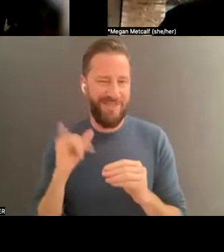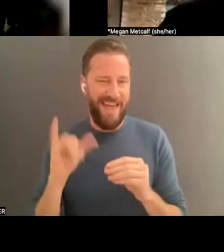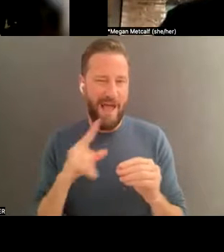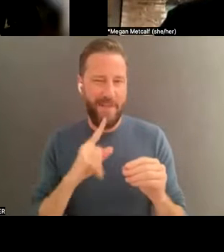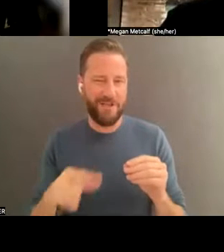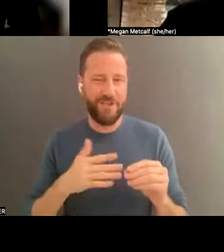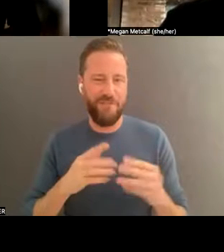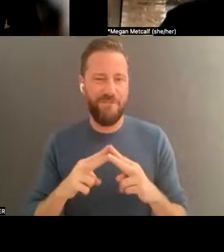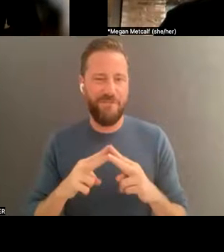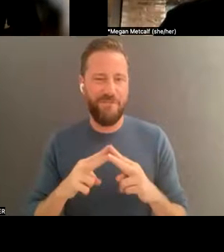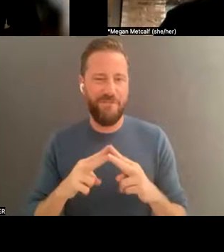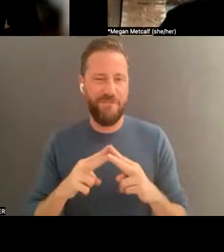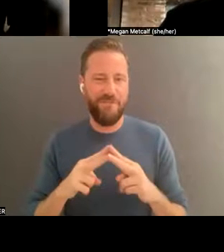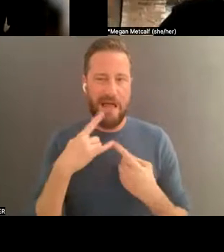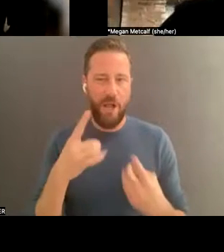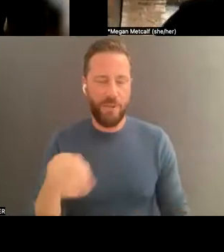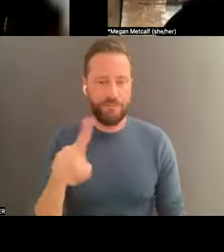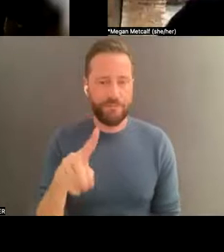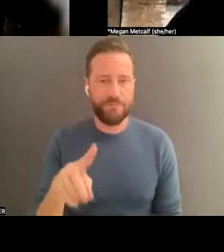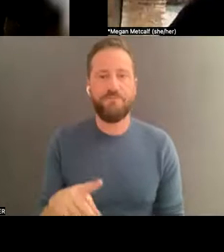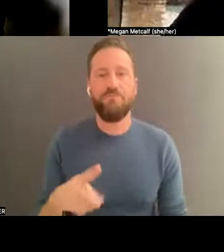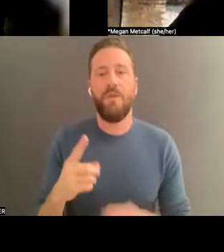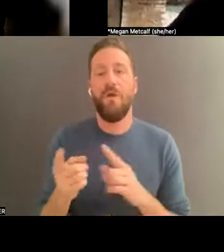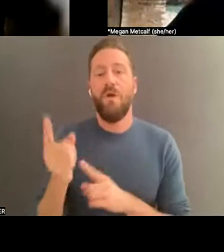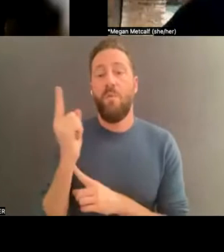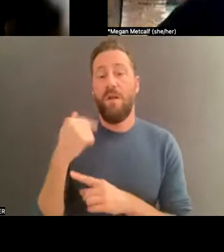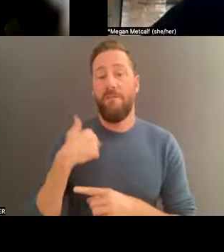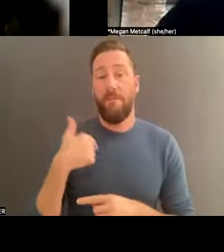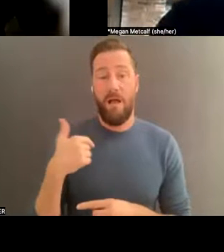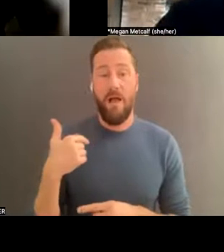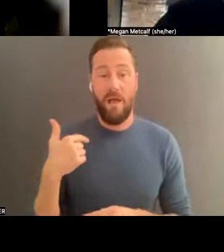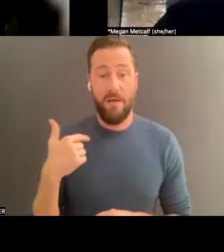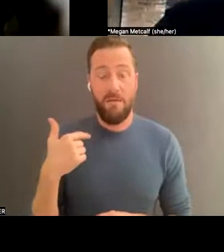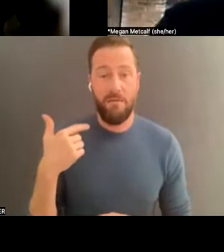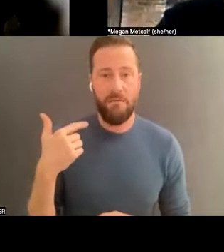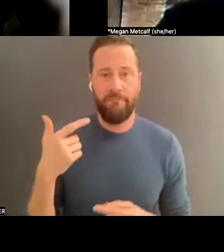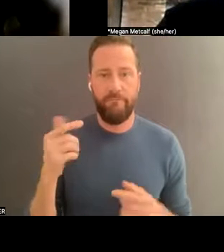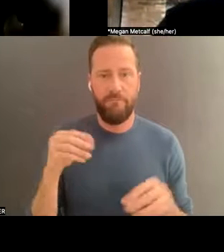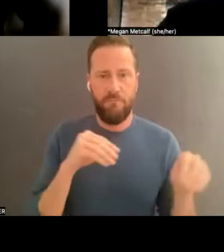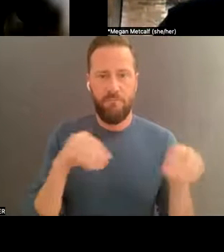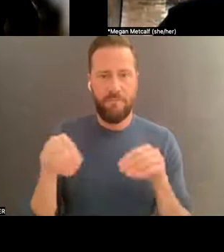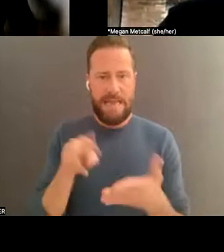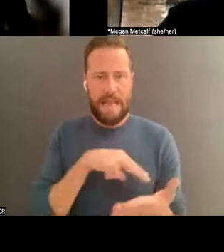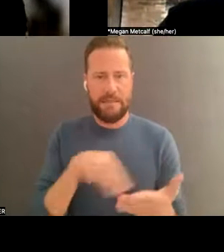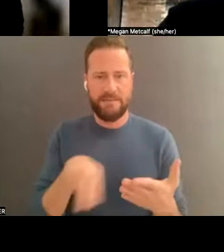very happy to tell. One of my pieces got on YouTube . I don't know who put it on. It was on YouTube,